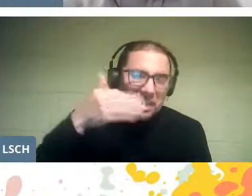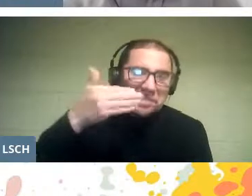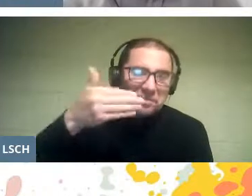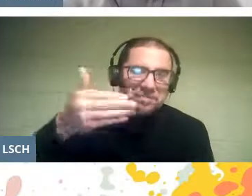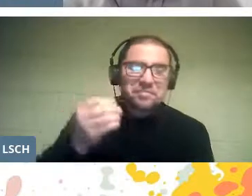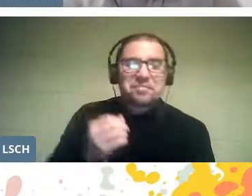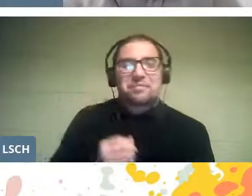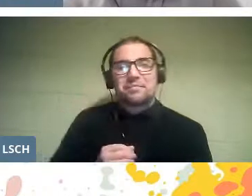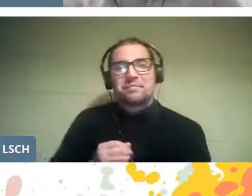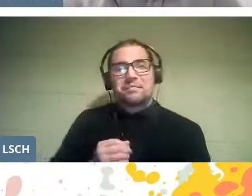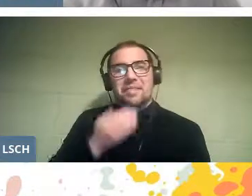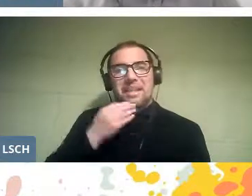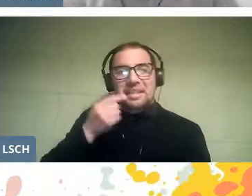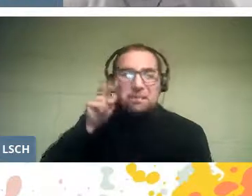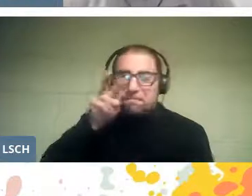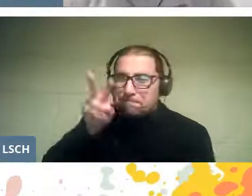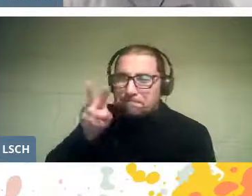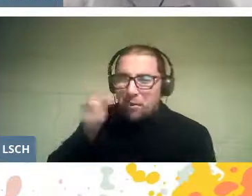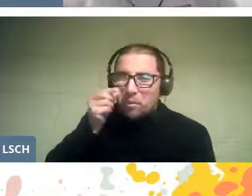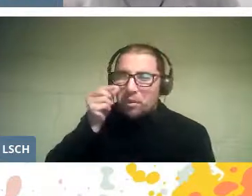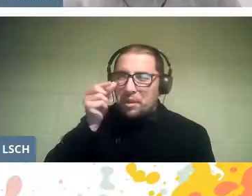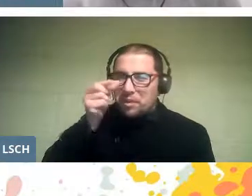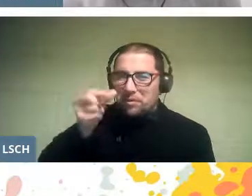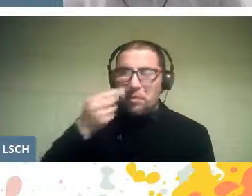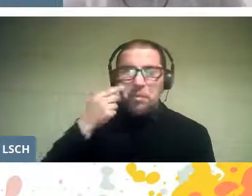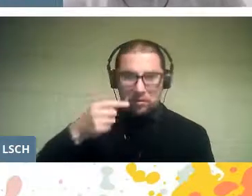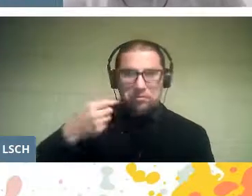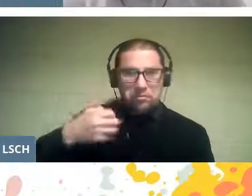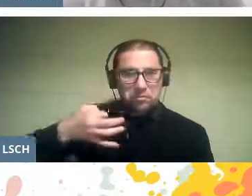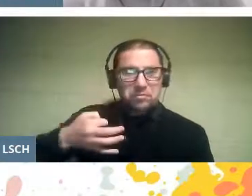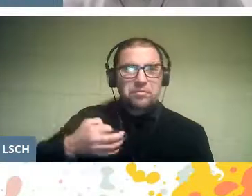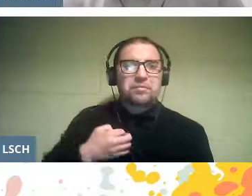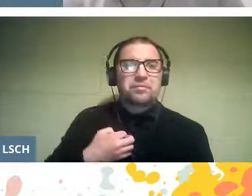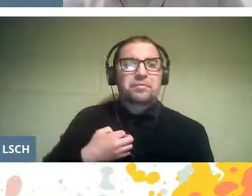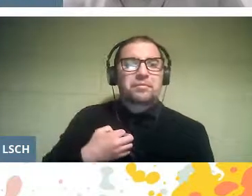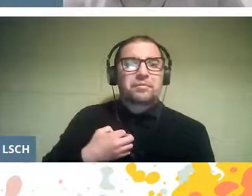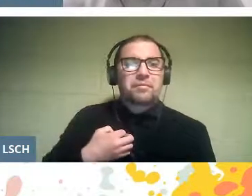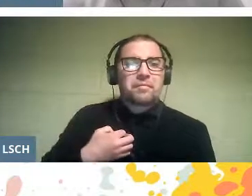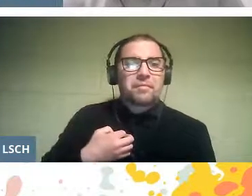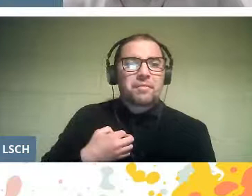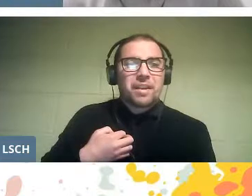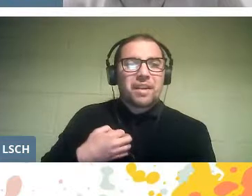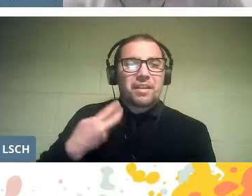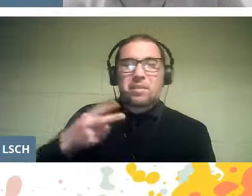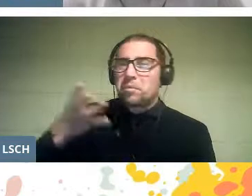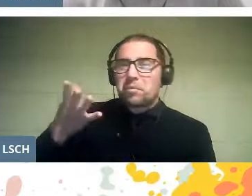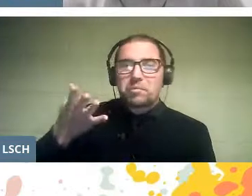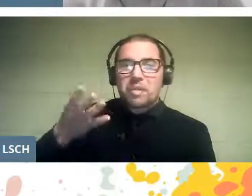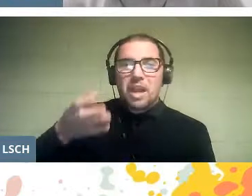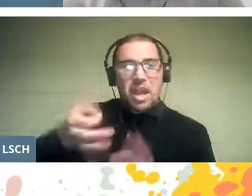I always followed him, but rigorously each one of his interpretations,